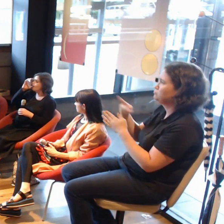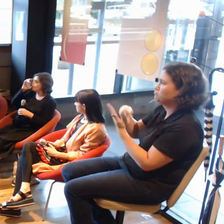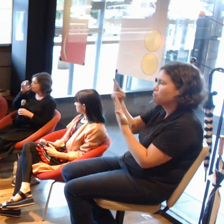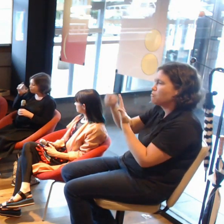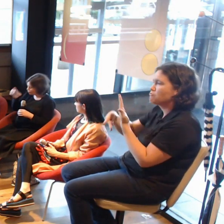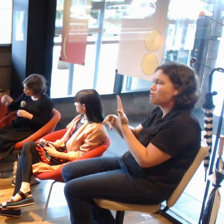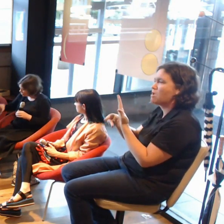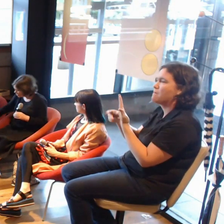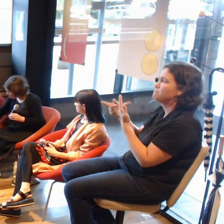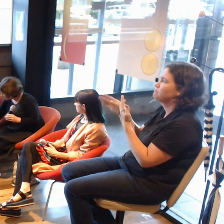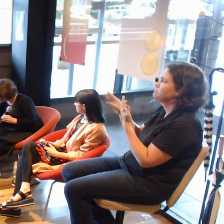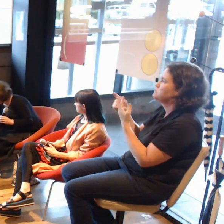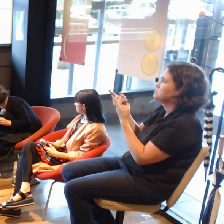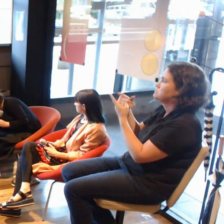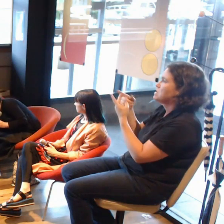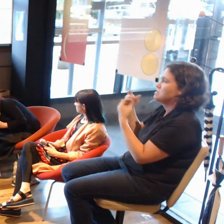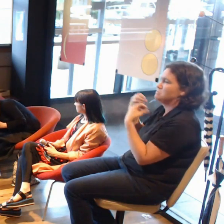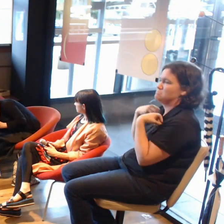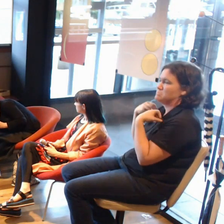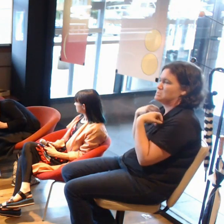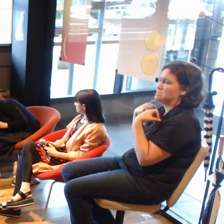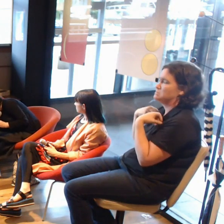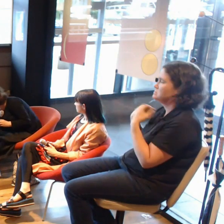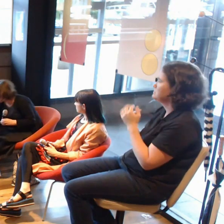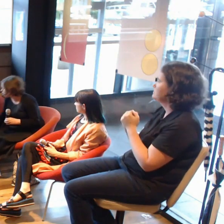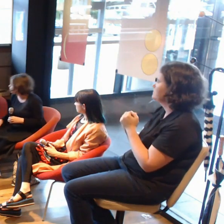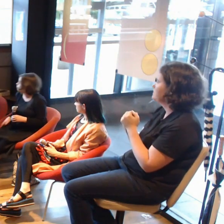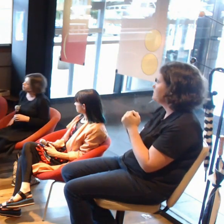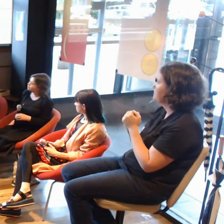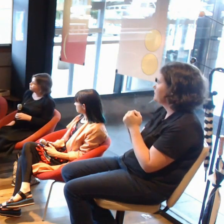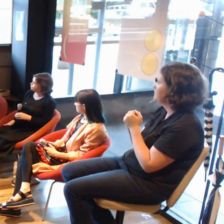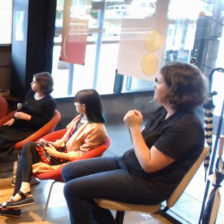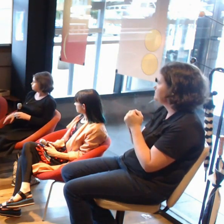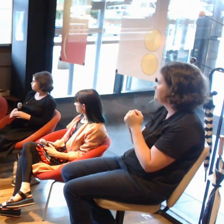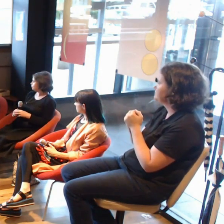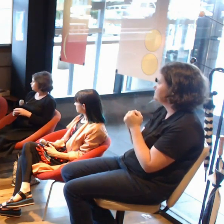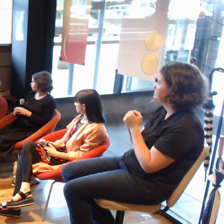Everyone should get into the space.